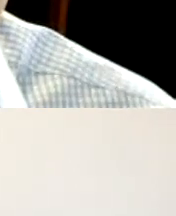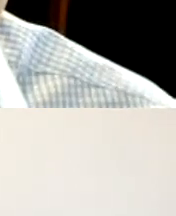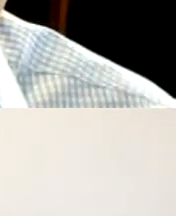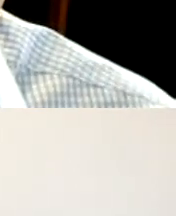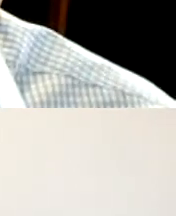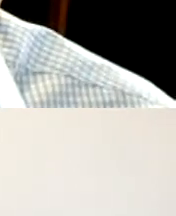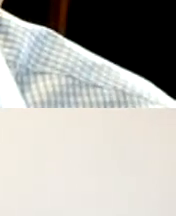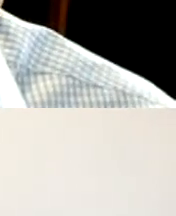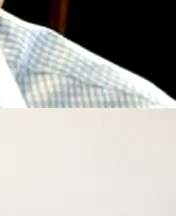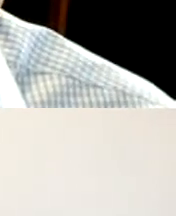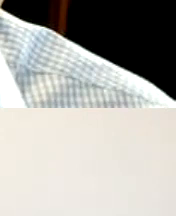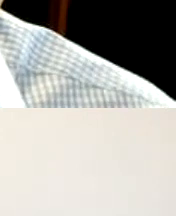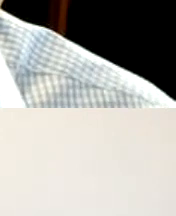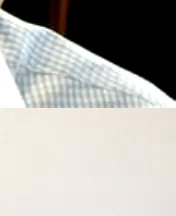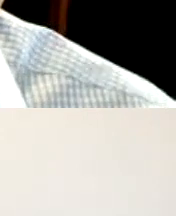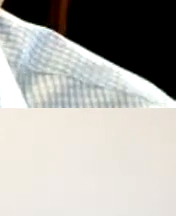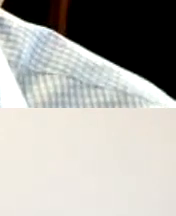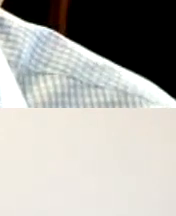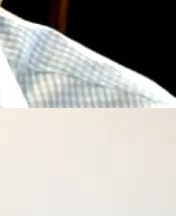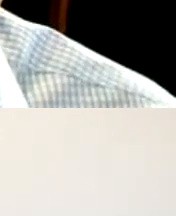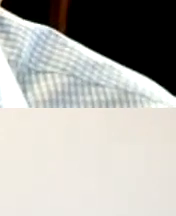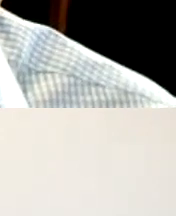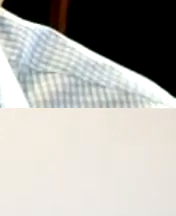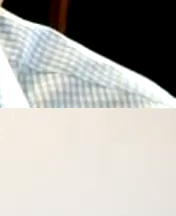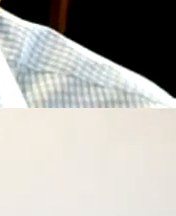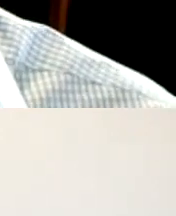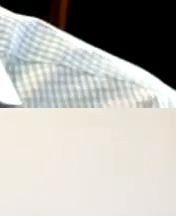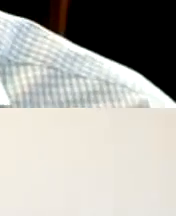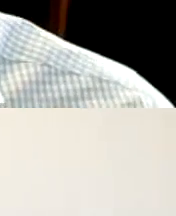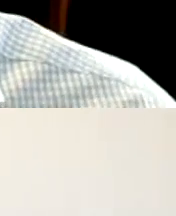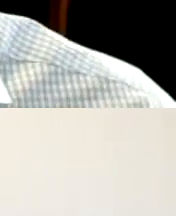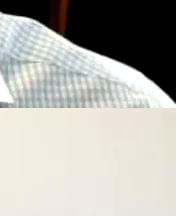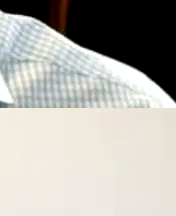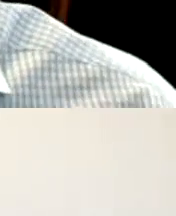so with that I'm going to go ahead and turn this over to Eric to talk to Morris about fast Eric